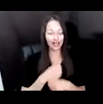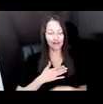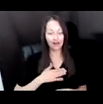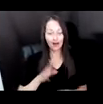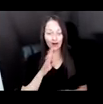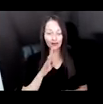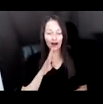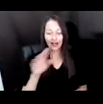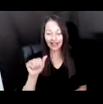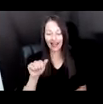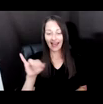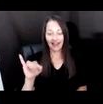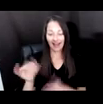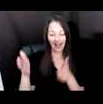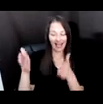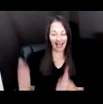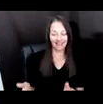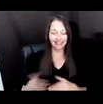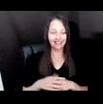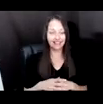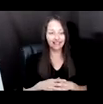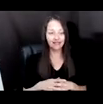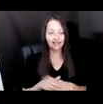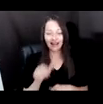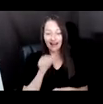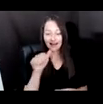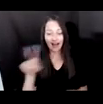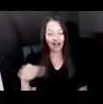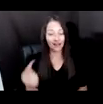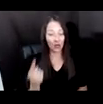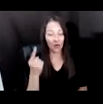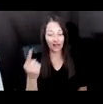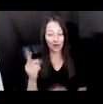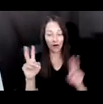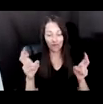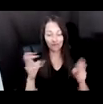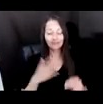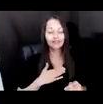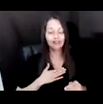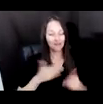NOT THE ONLY ONE IS MY ATTEMPT AT MAKING A CONVERSATIONAL CHAT BOT BASED ON THREE